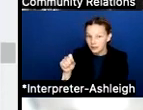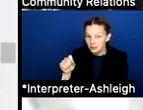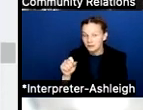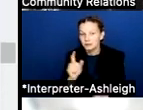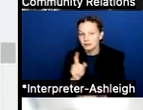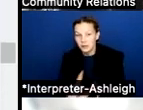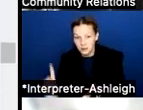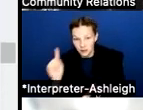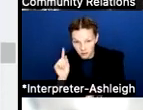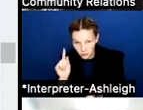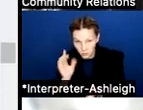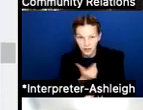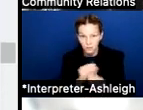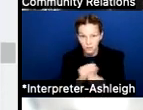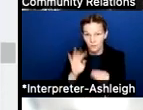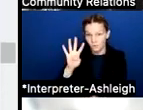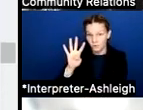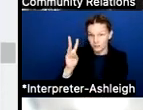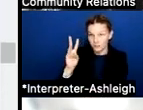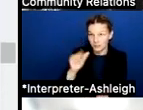I think were at 46,928.